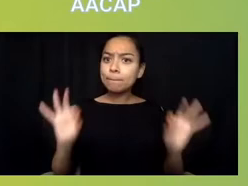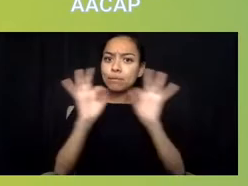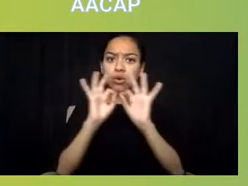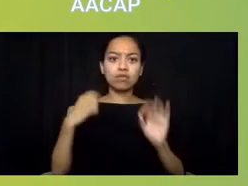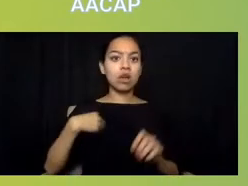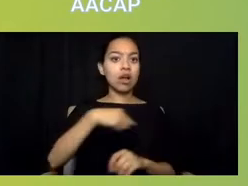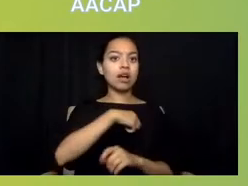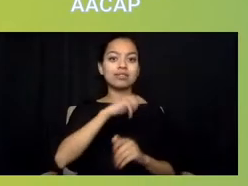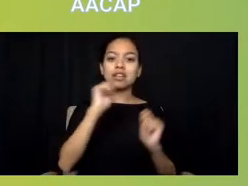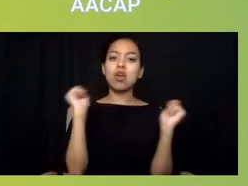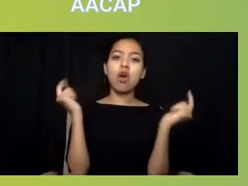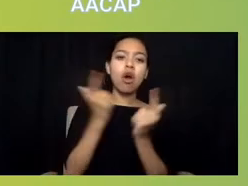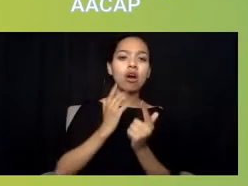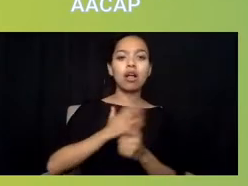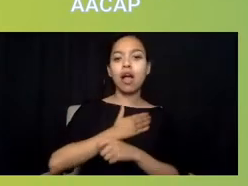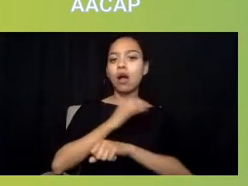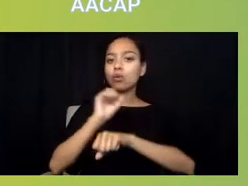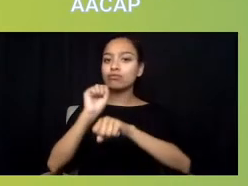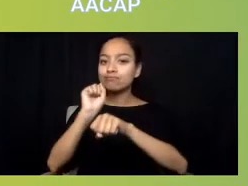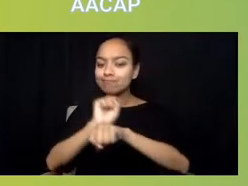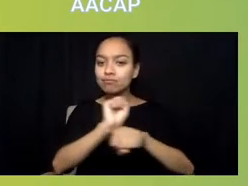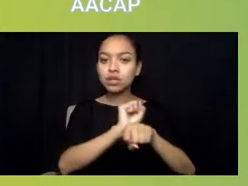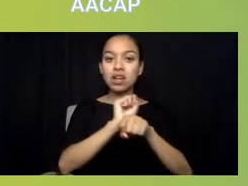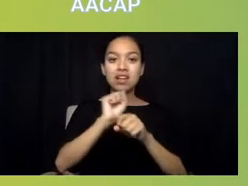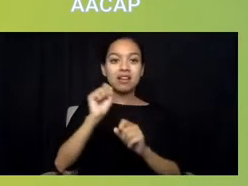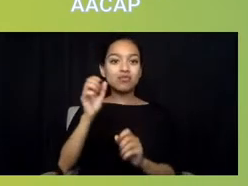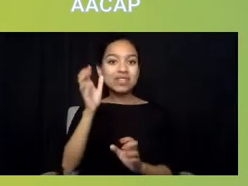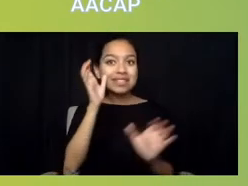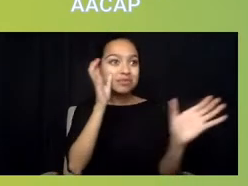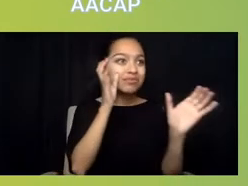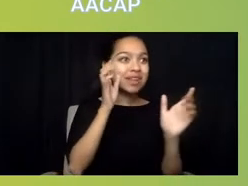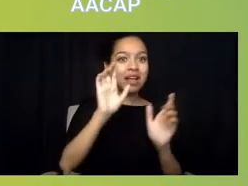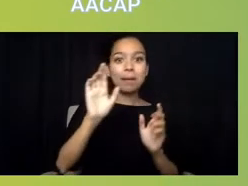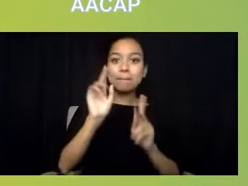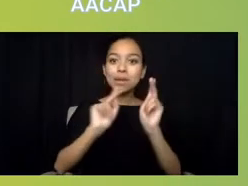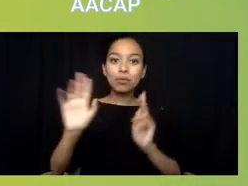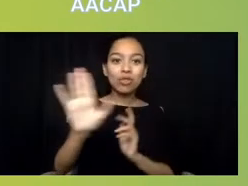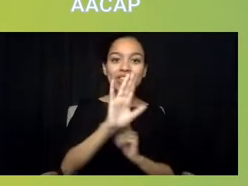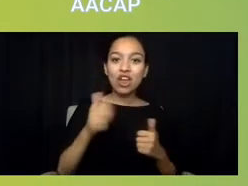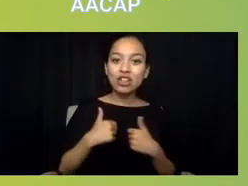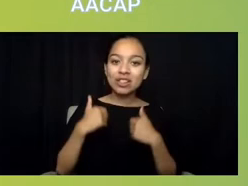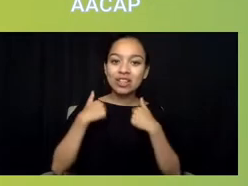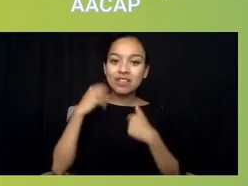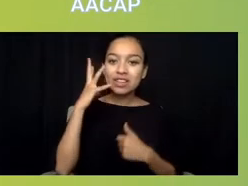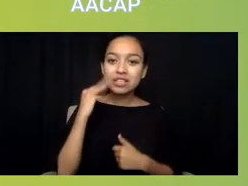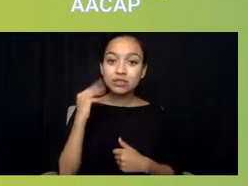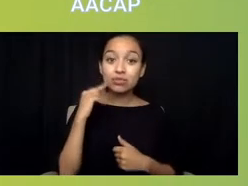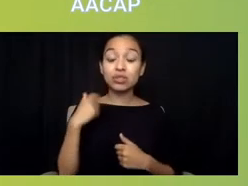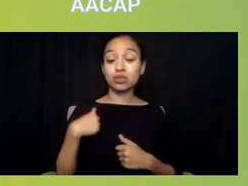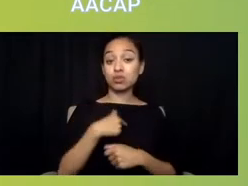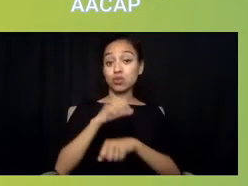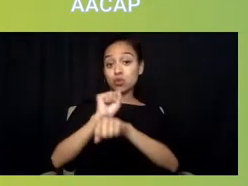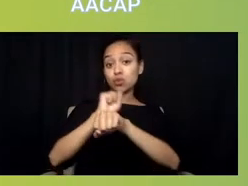hearing from people with lived experience is essential, and we are working with the Action Alliance on research to better understand